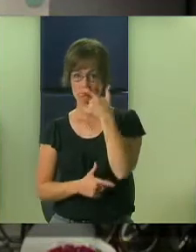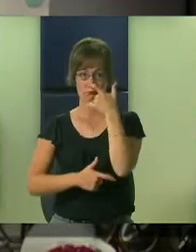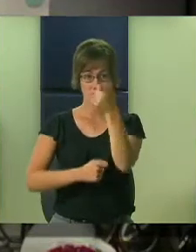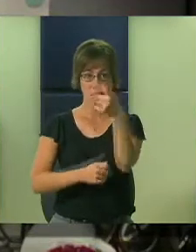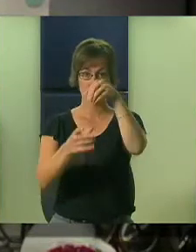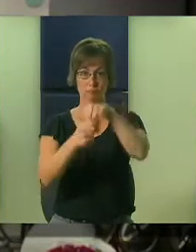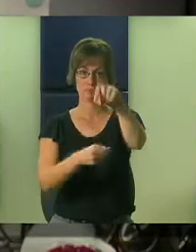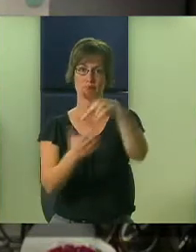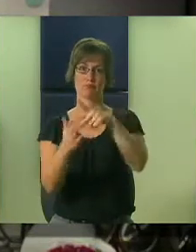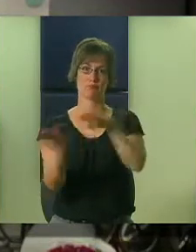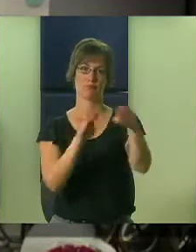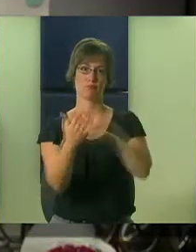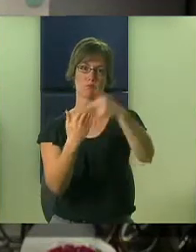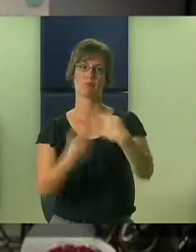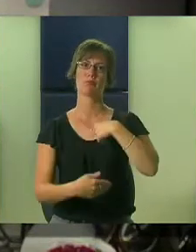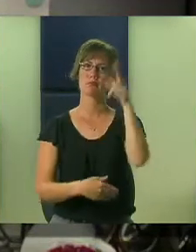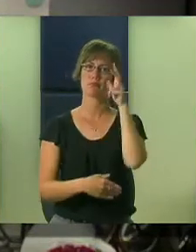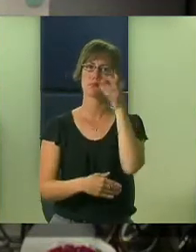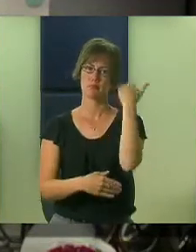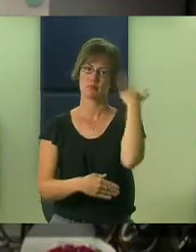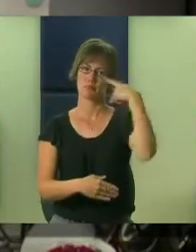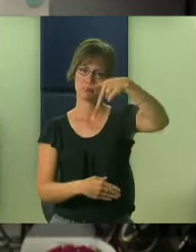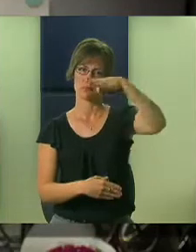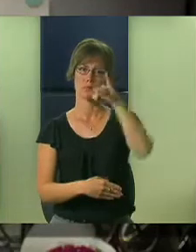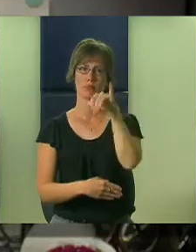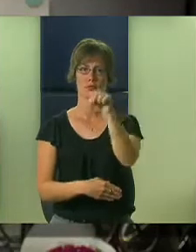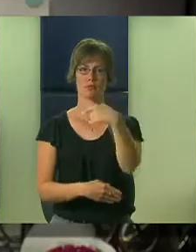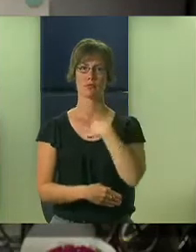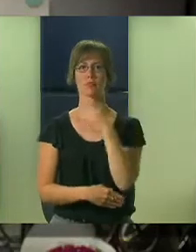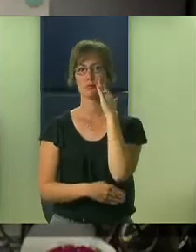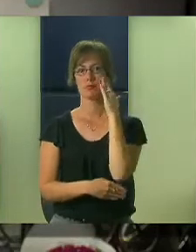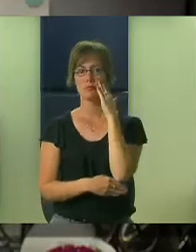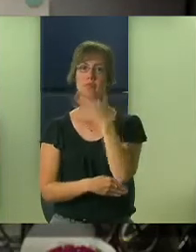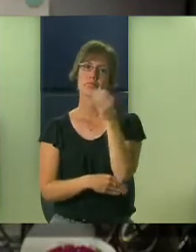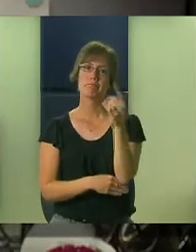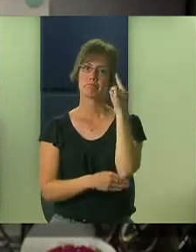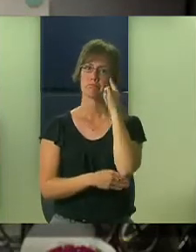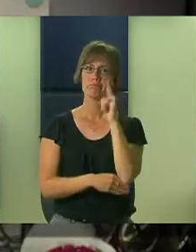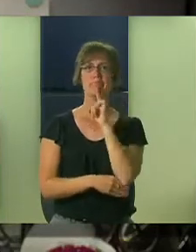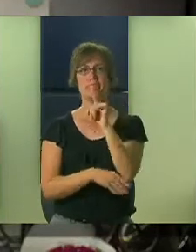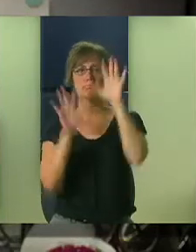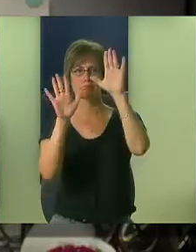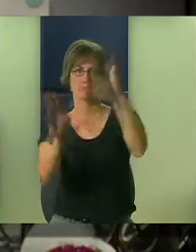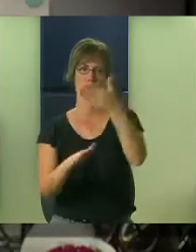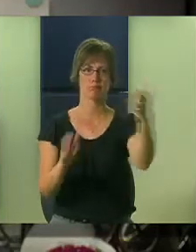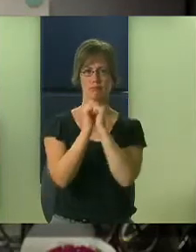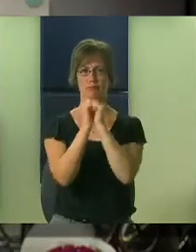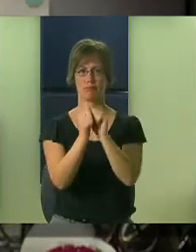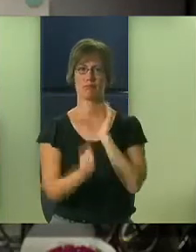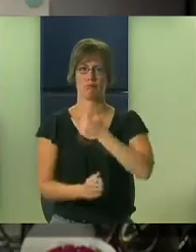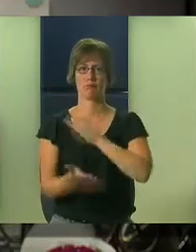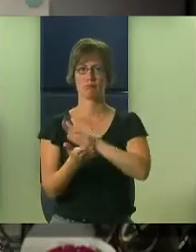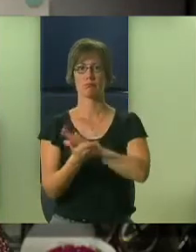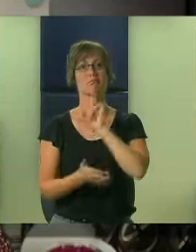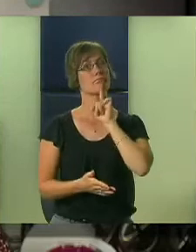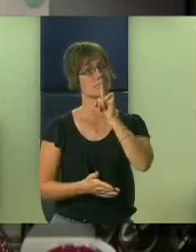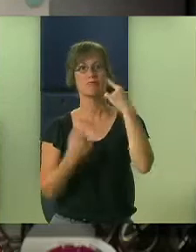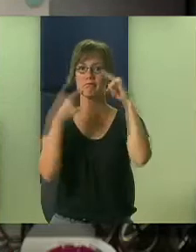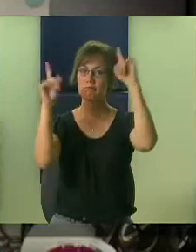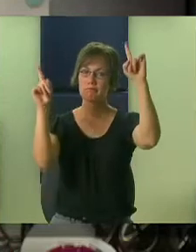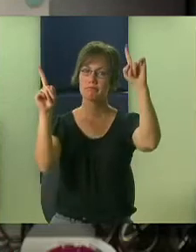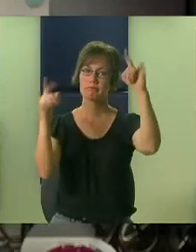it would be a really great thing to bring our school together, and it really has, it